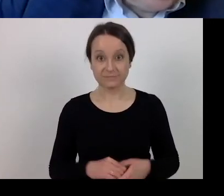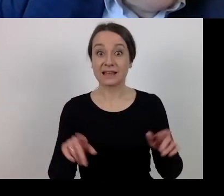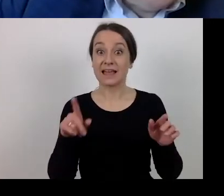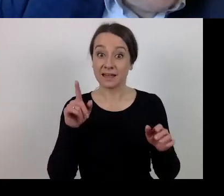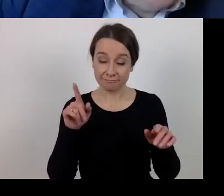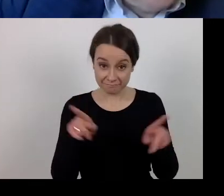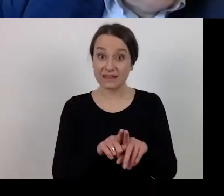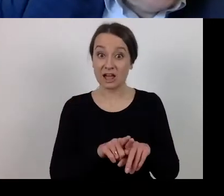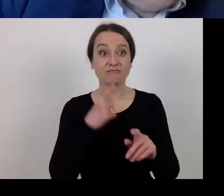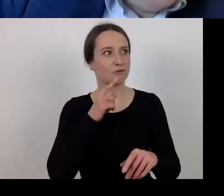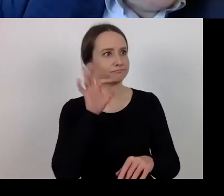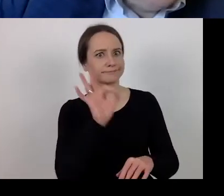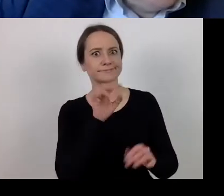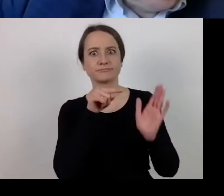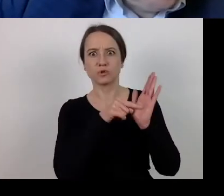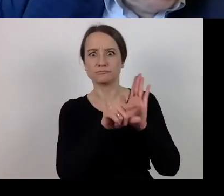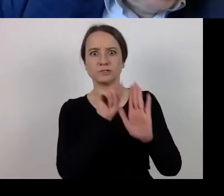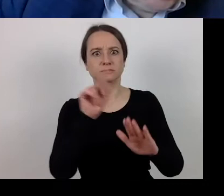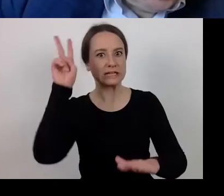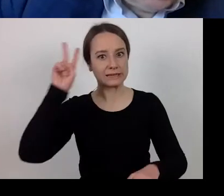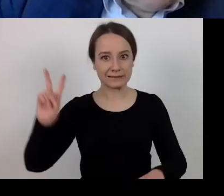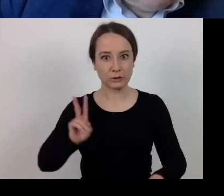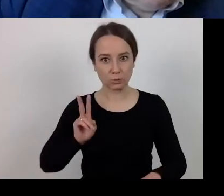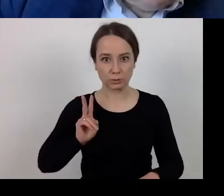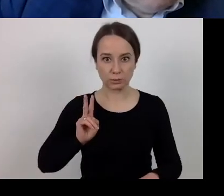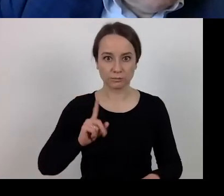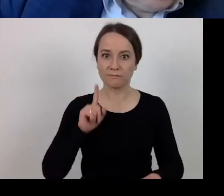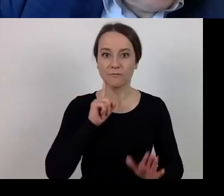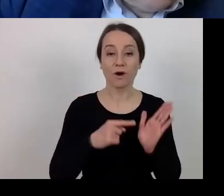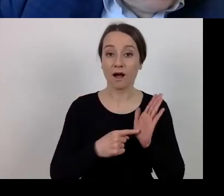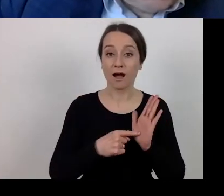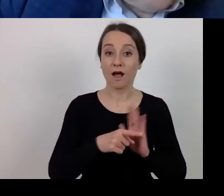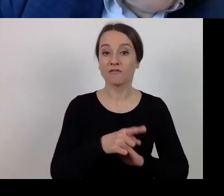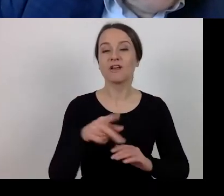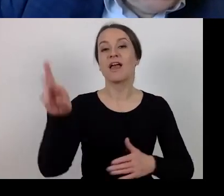in this case regional authority,